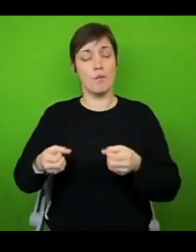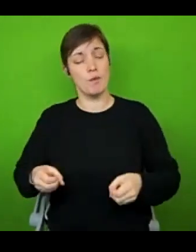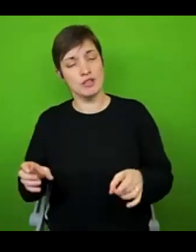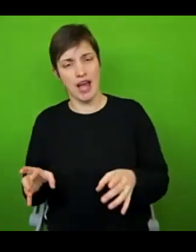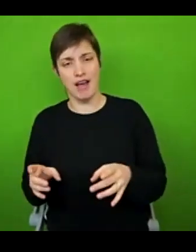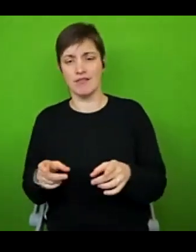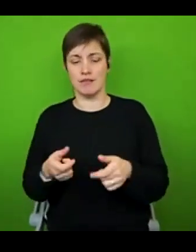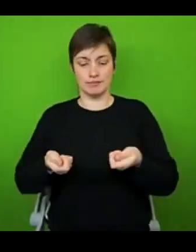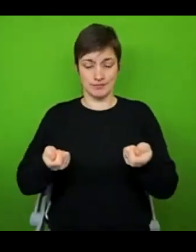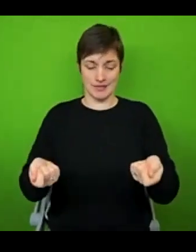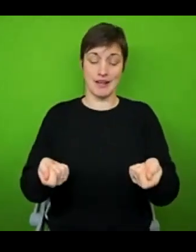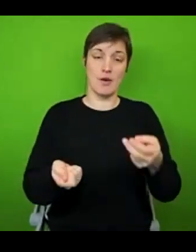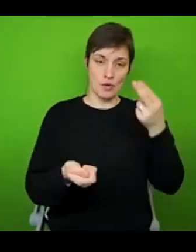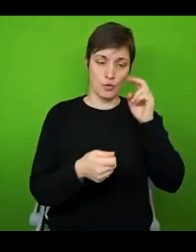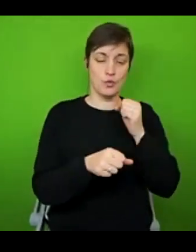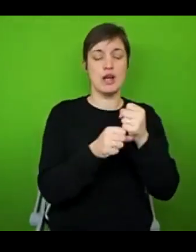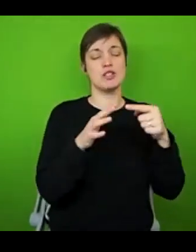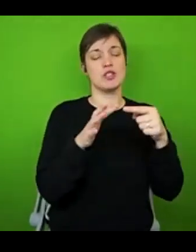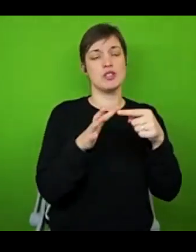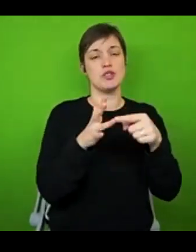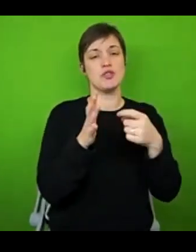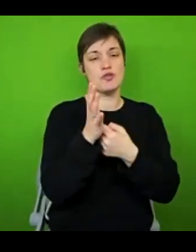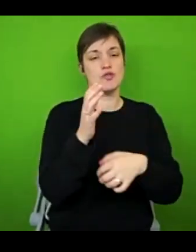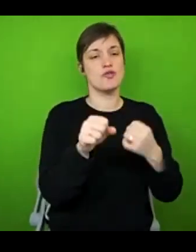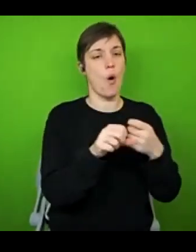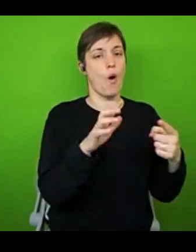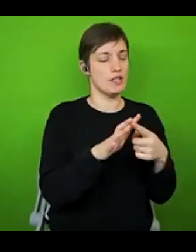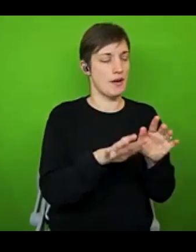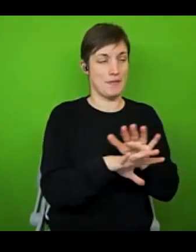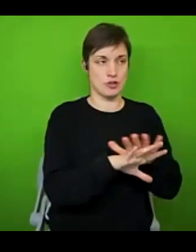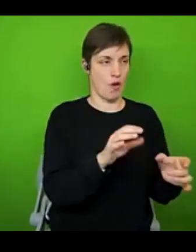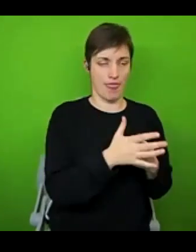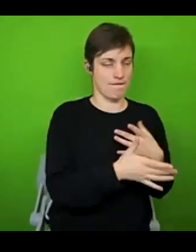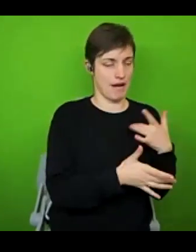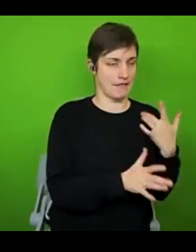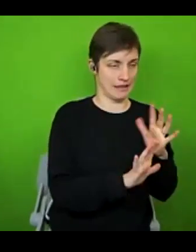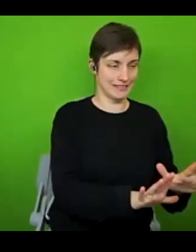wheelchair George he is still with me to this day although he is not thriving. And these days I use an electric